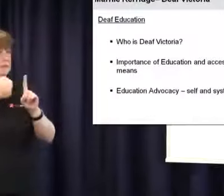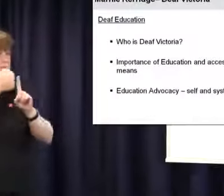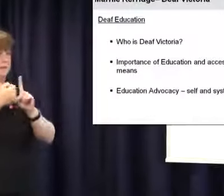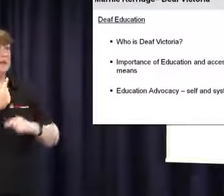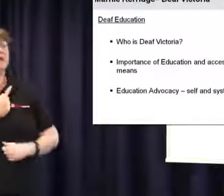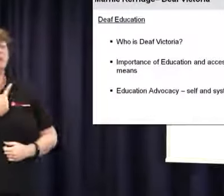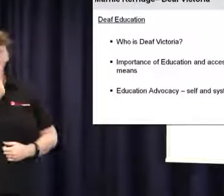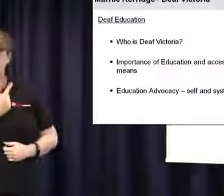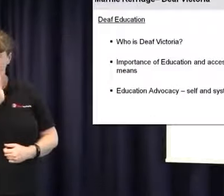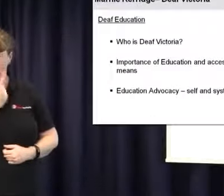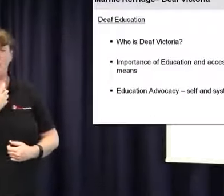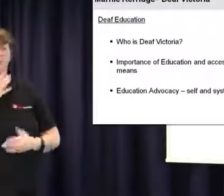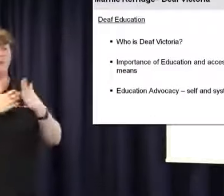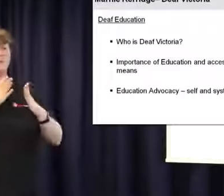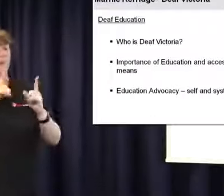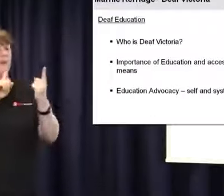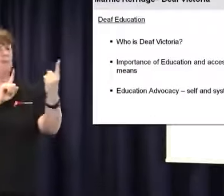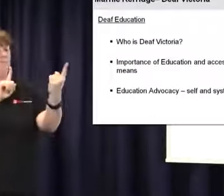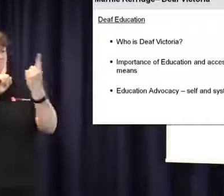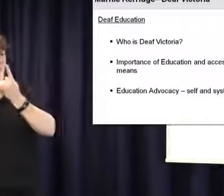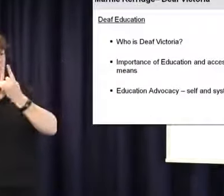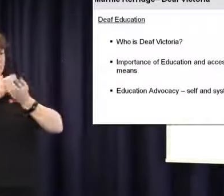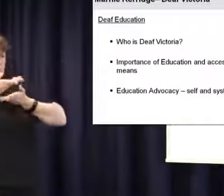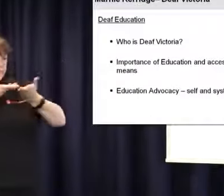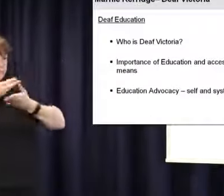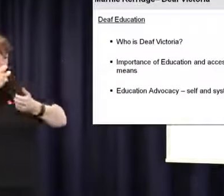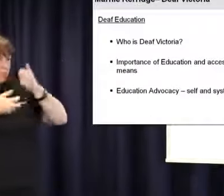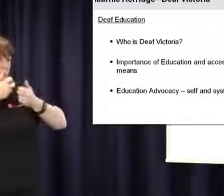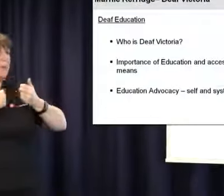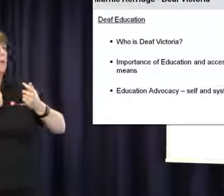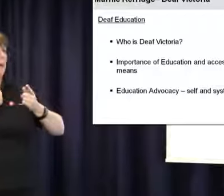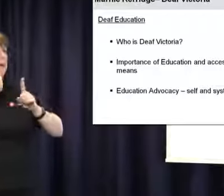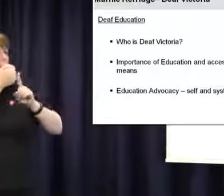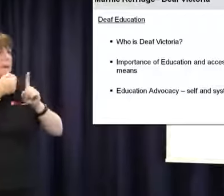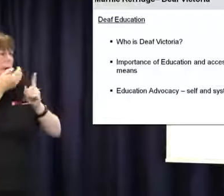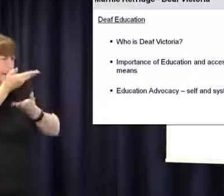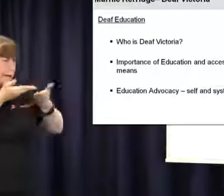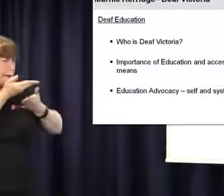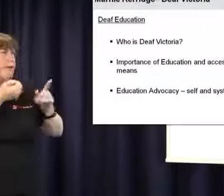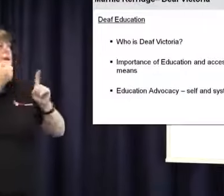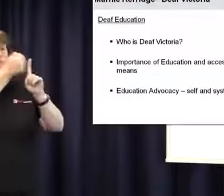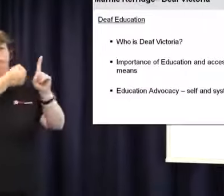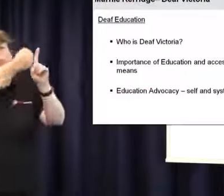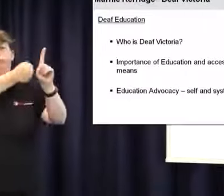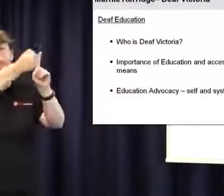as systemic advocacy. That means that we have individuals come to us and talk about their